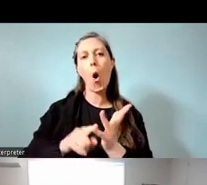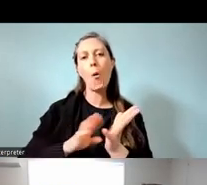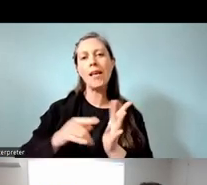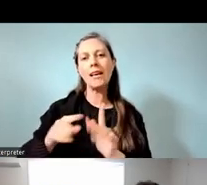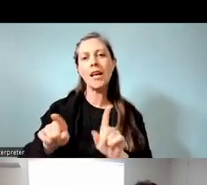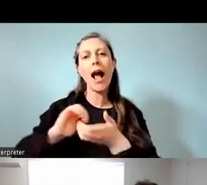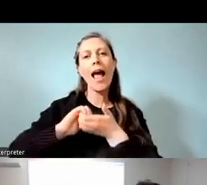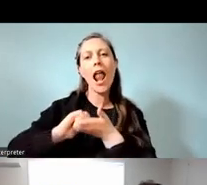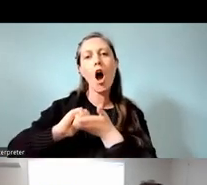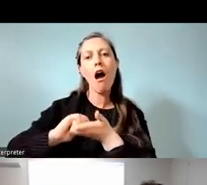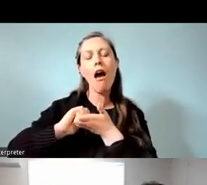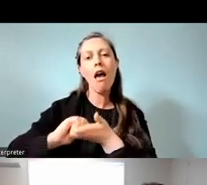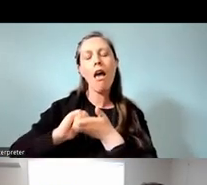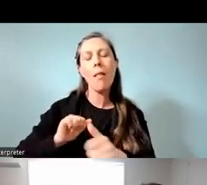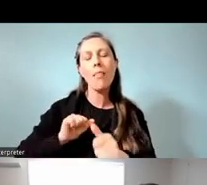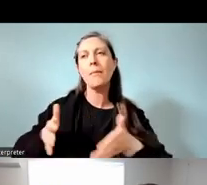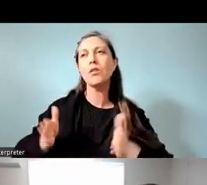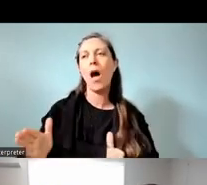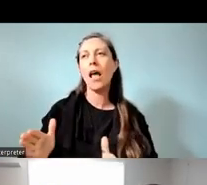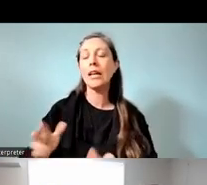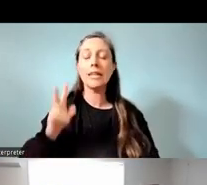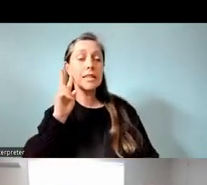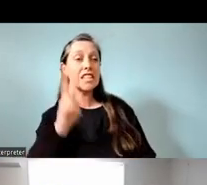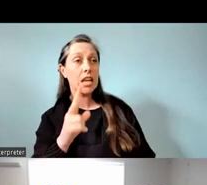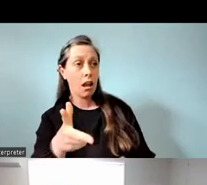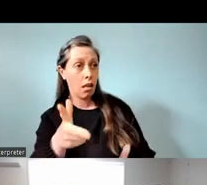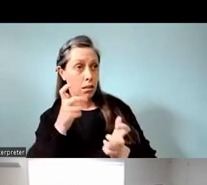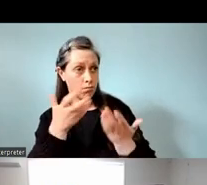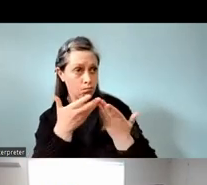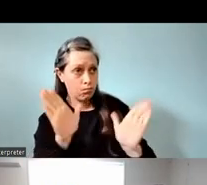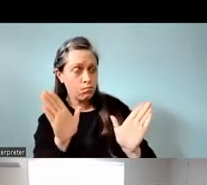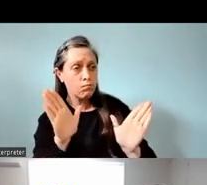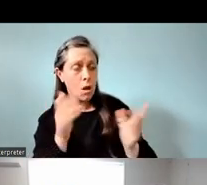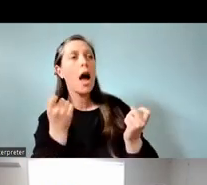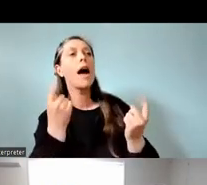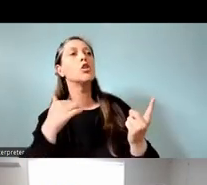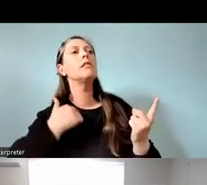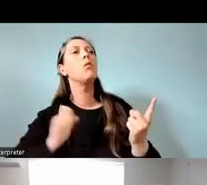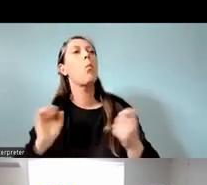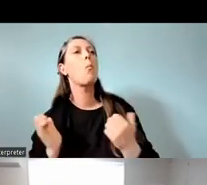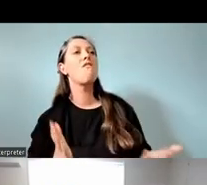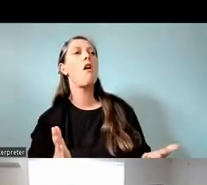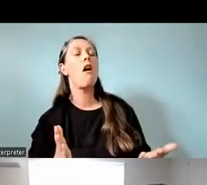He has seen and listened what's needed, and so that way, I just wanna affirm